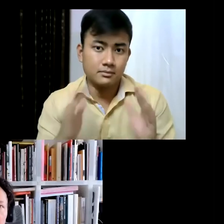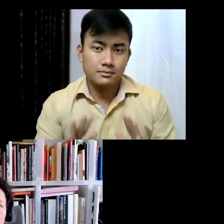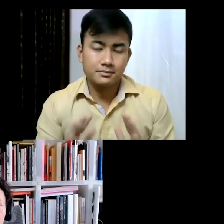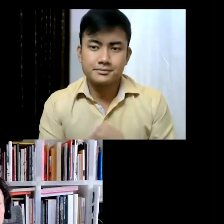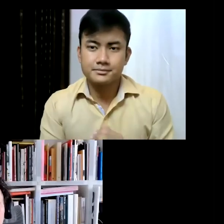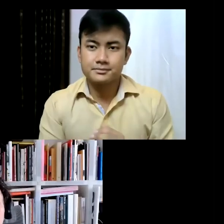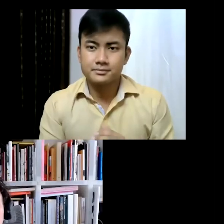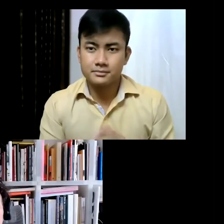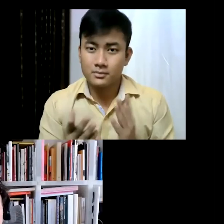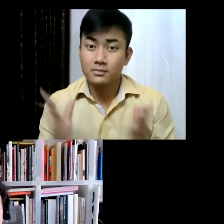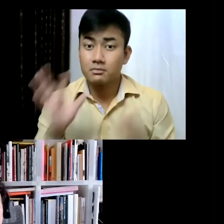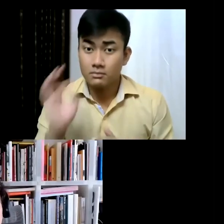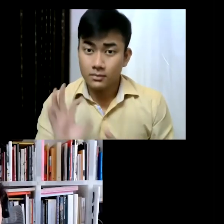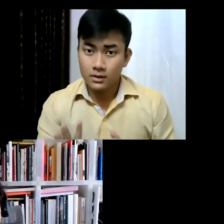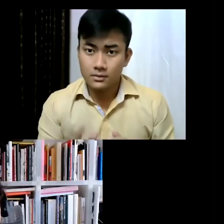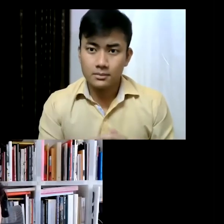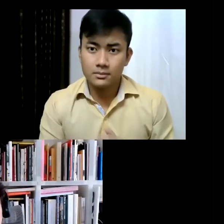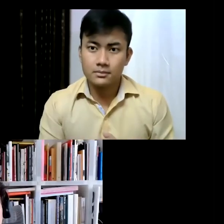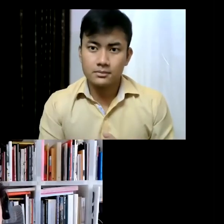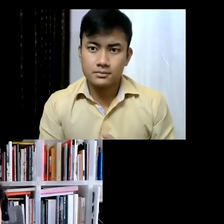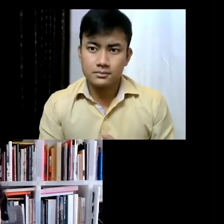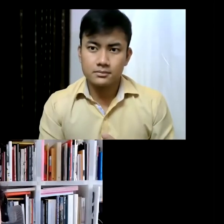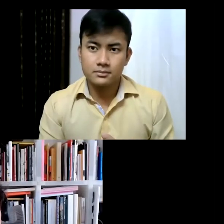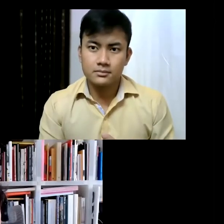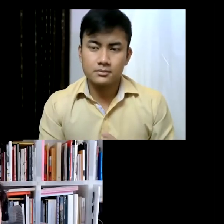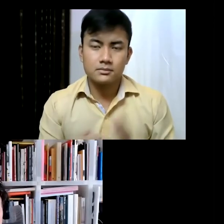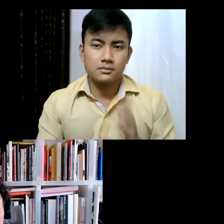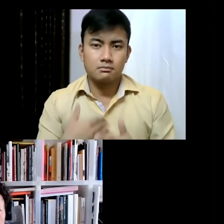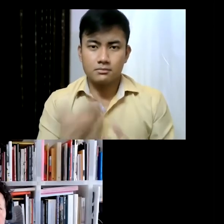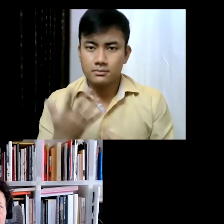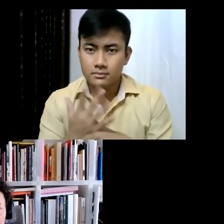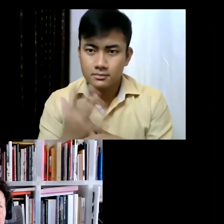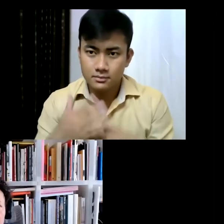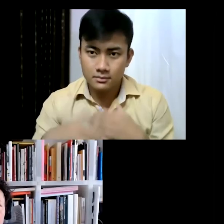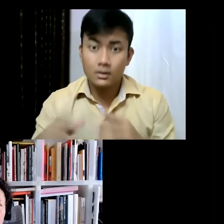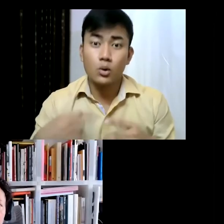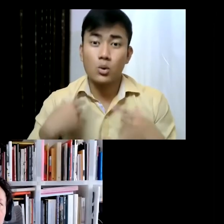important... so it's important the way I think of my show is... it's not as a closed exhibition,